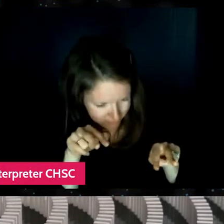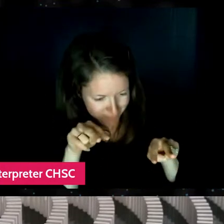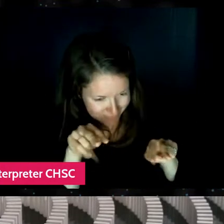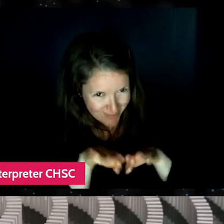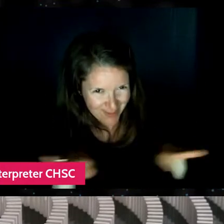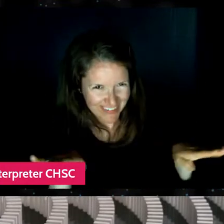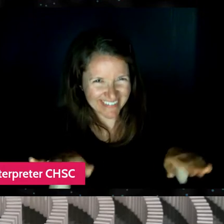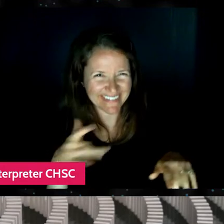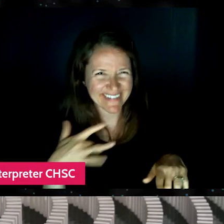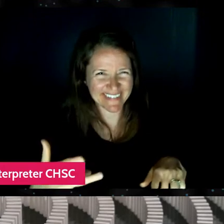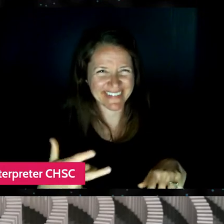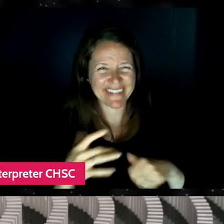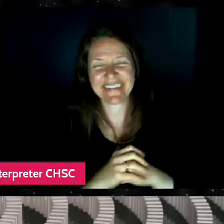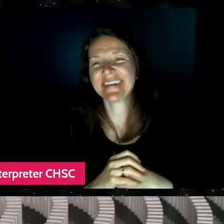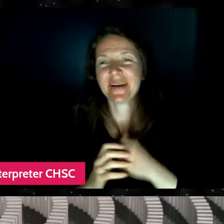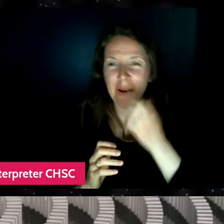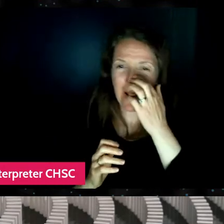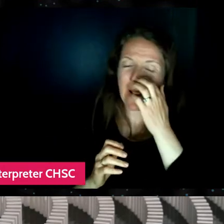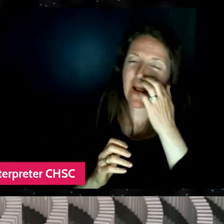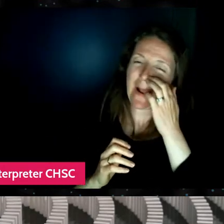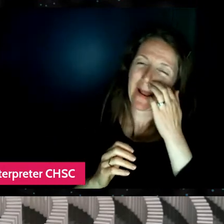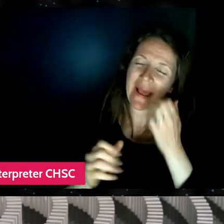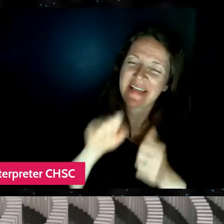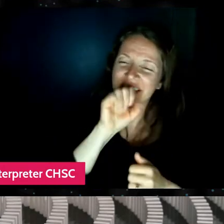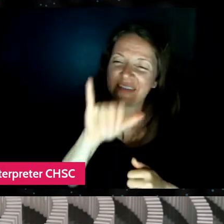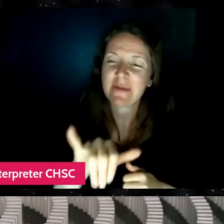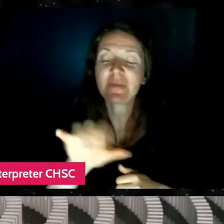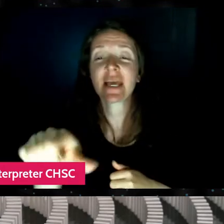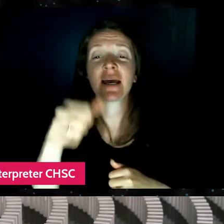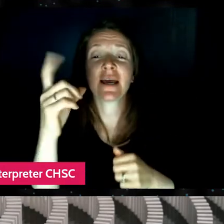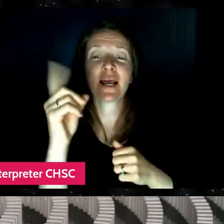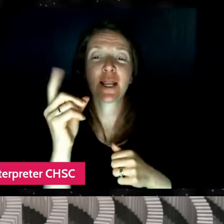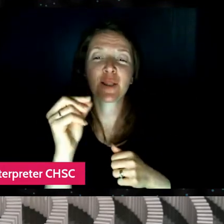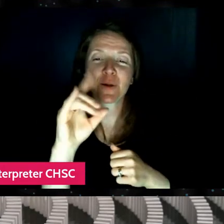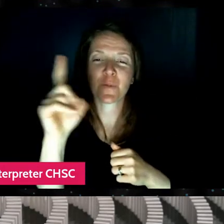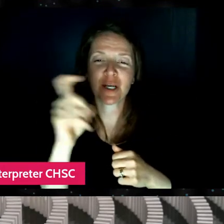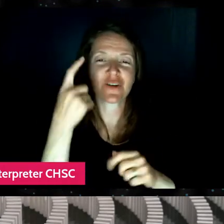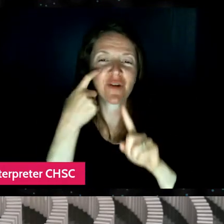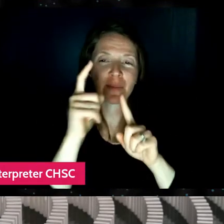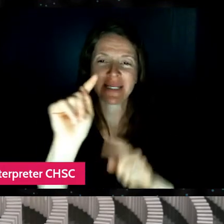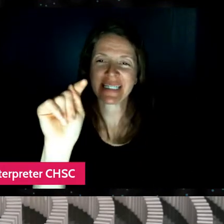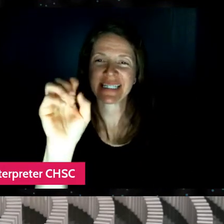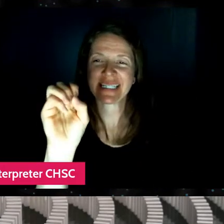I love that. We got another question here from Tom. So thank you, Tom.